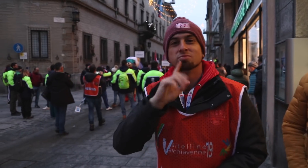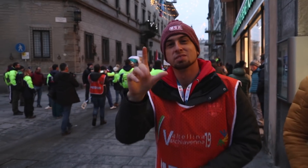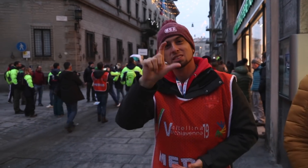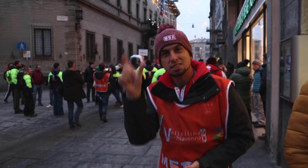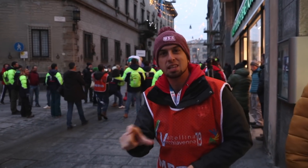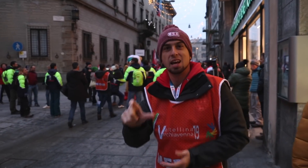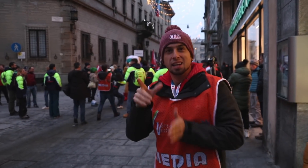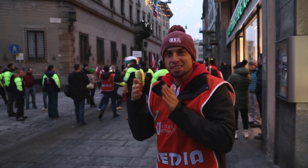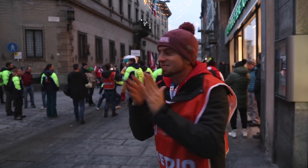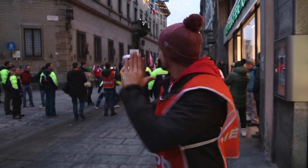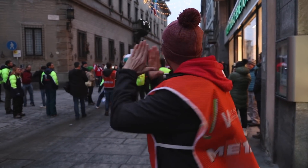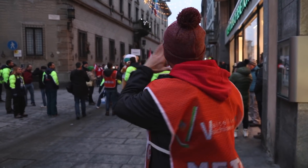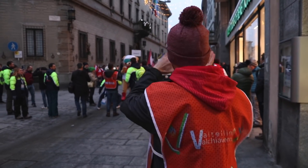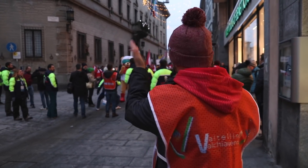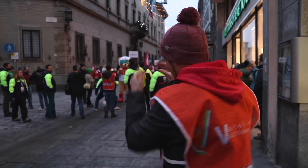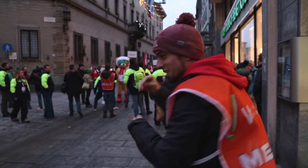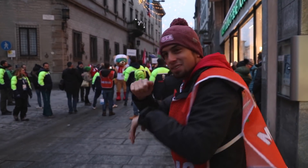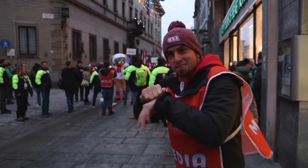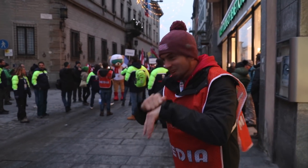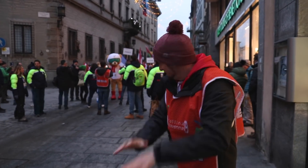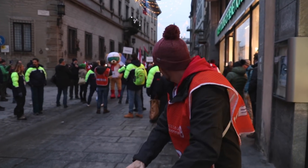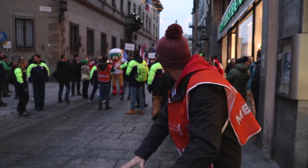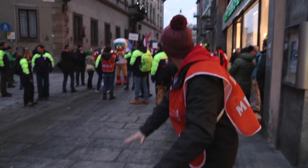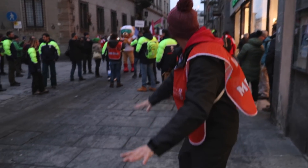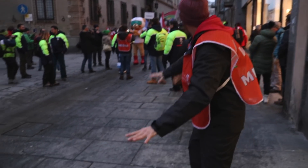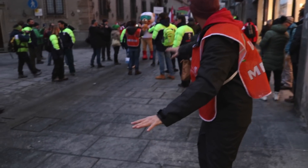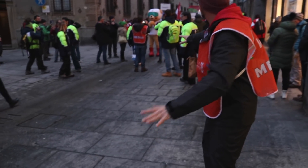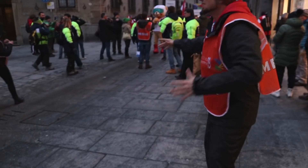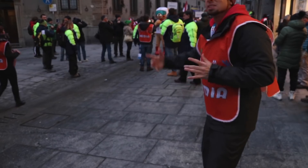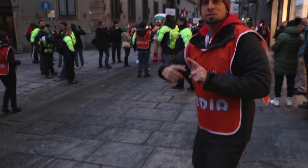It is very Italian with narrow streets and stones on the pavement.